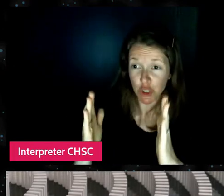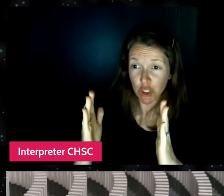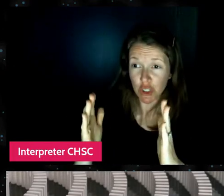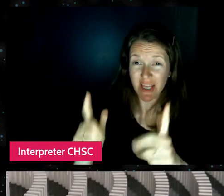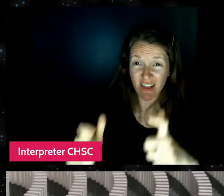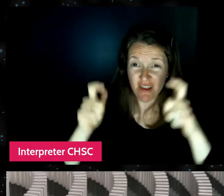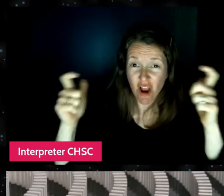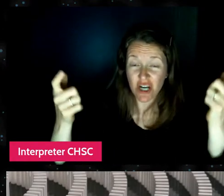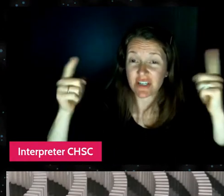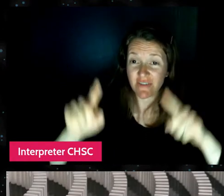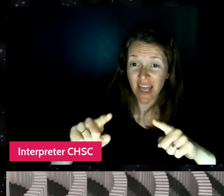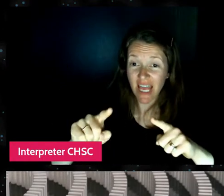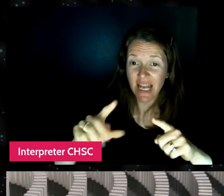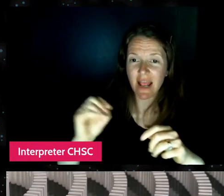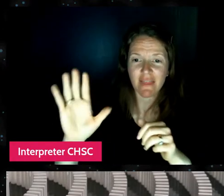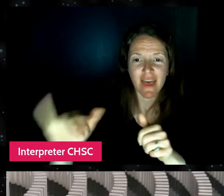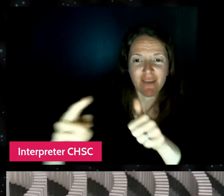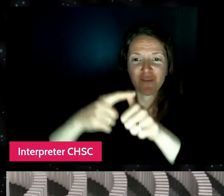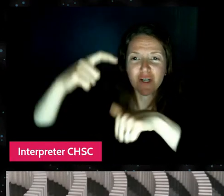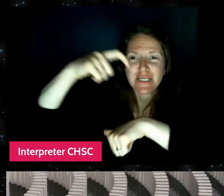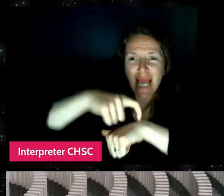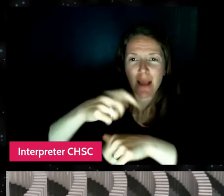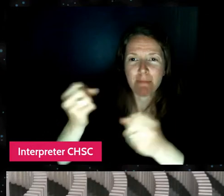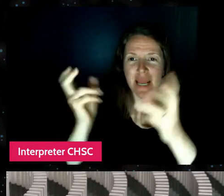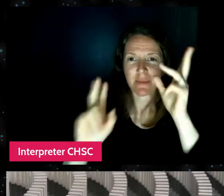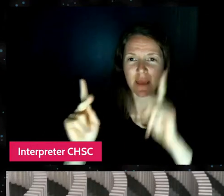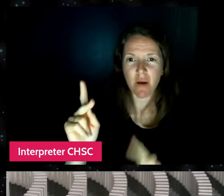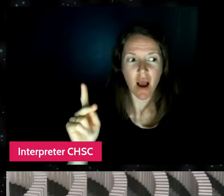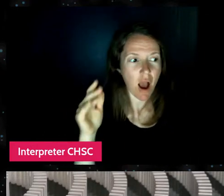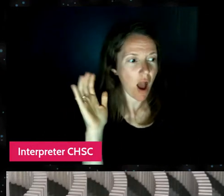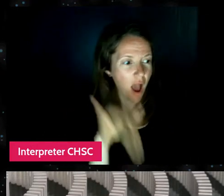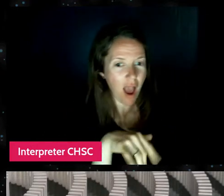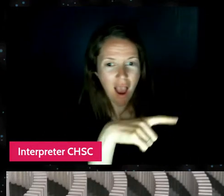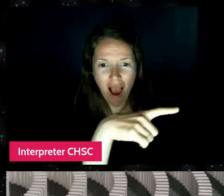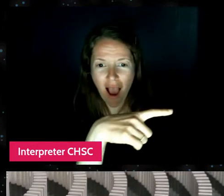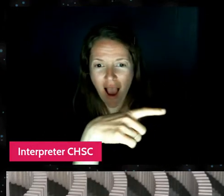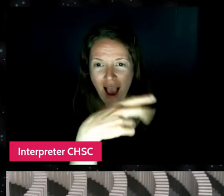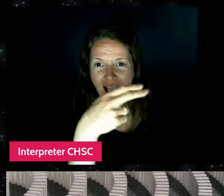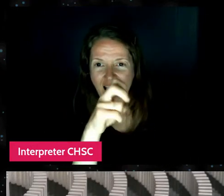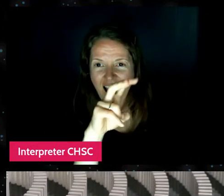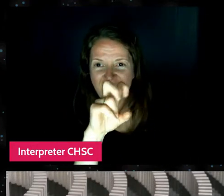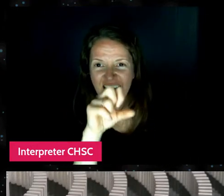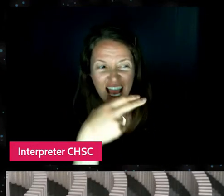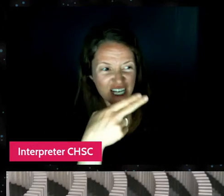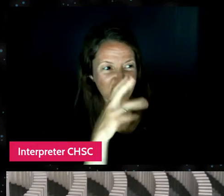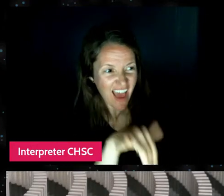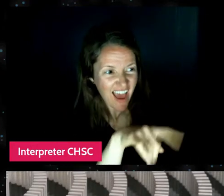that a lot of people kind of discovered who I was and was able to meet me and found out that I was a girl.